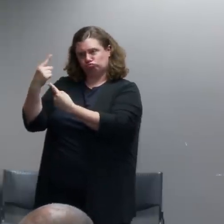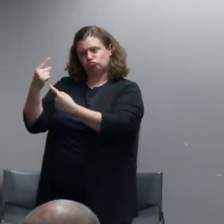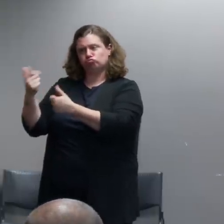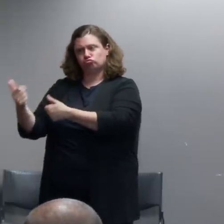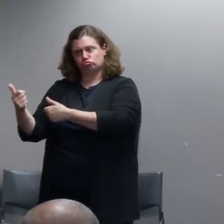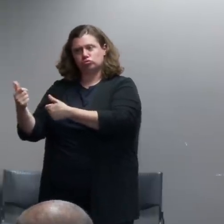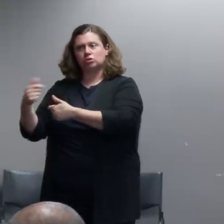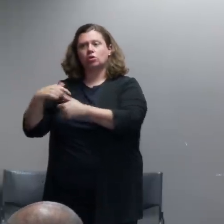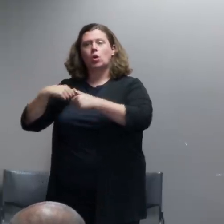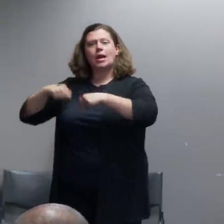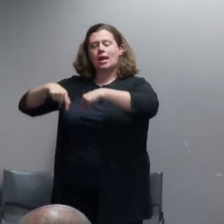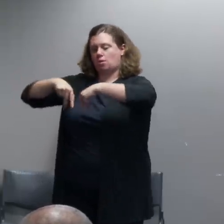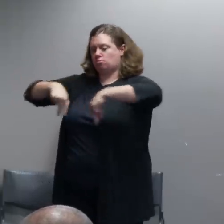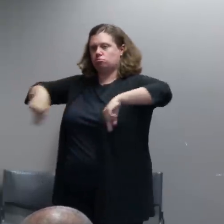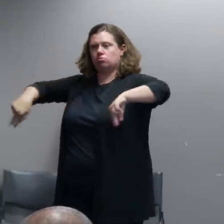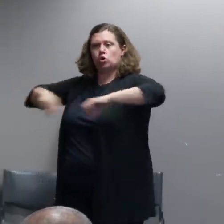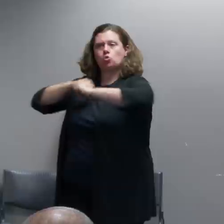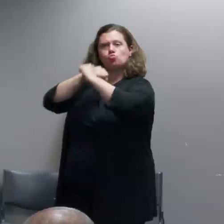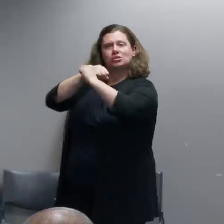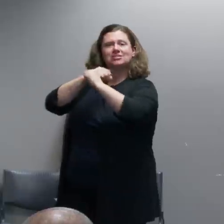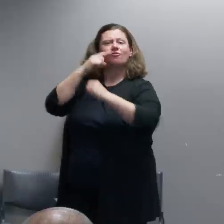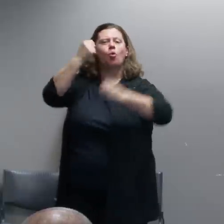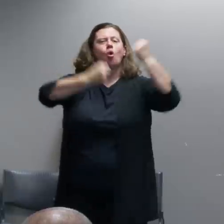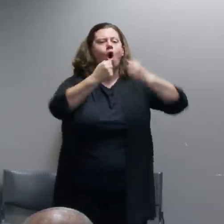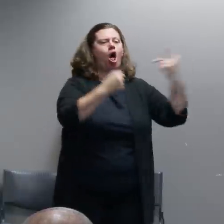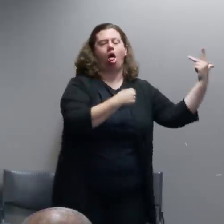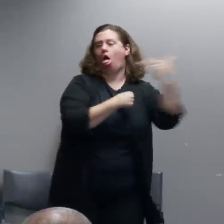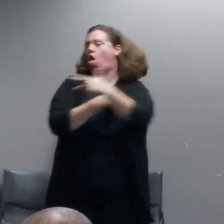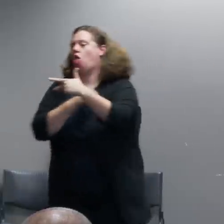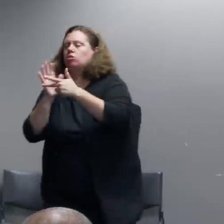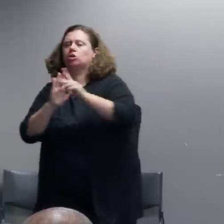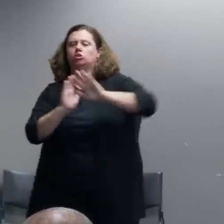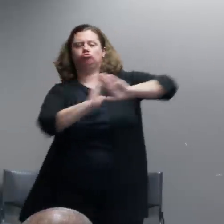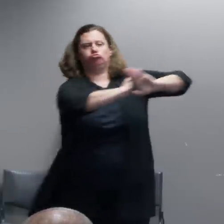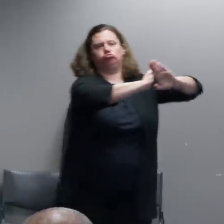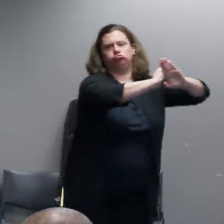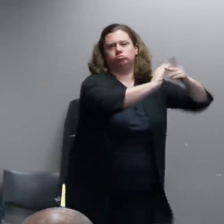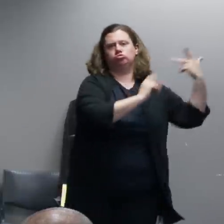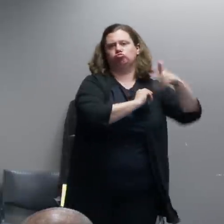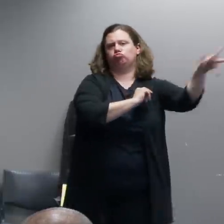for demonstrators safety and we have found that when we're able to work